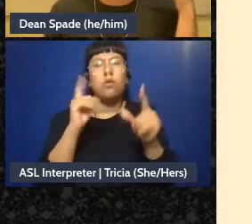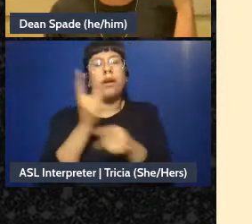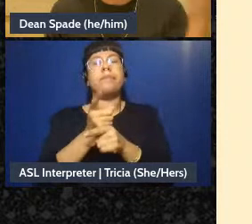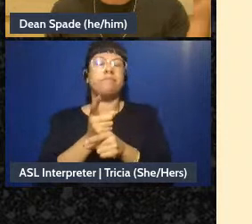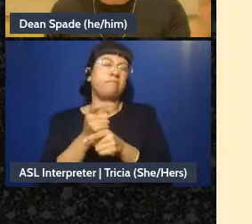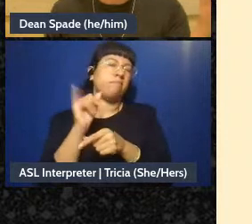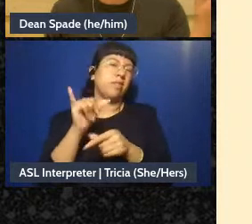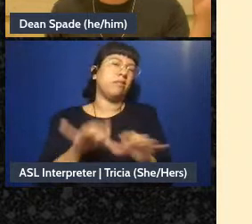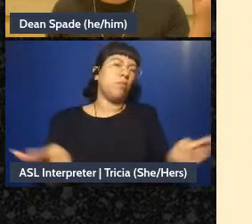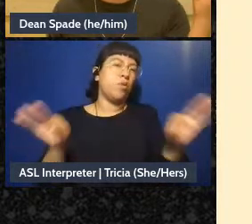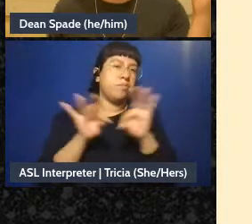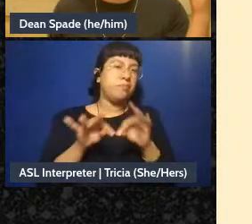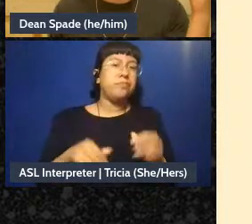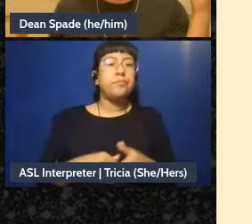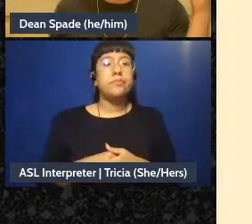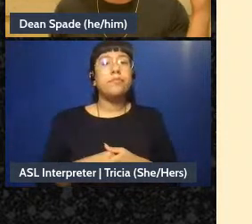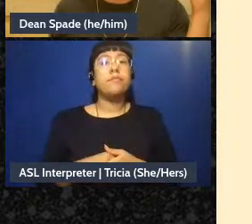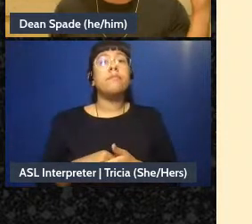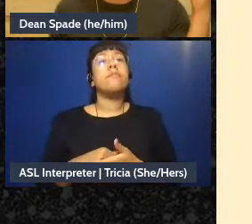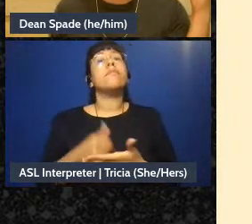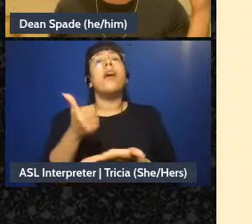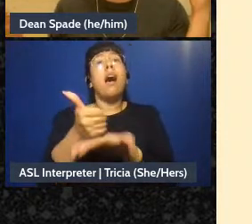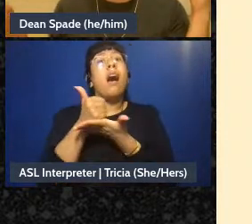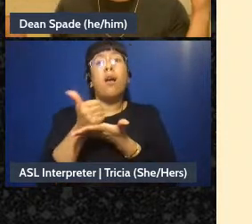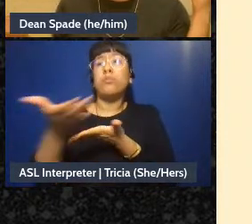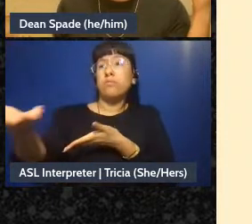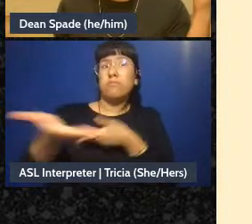it really helps if we are trying to bring new people in that they can-we can tell them what